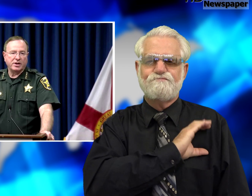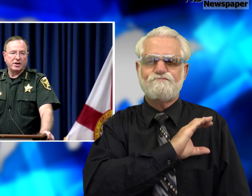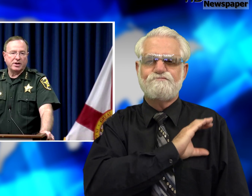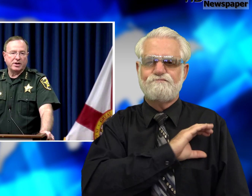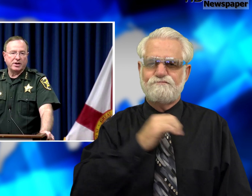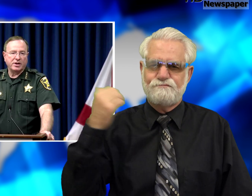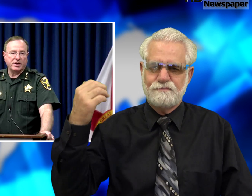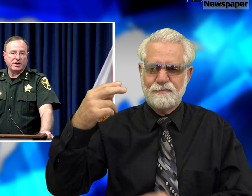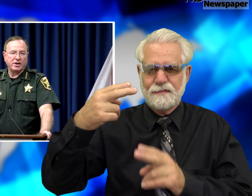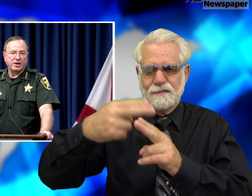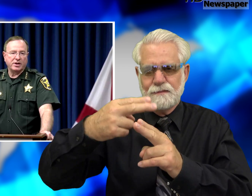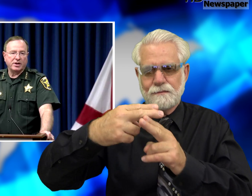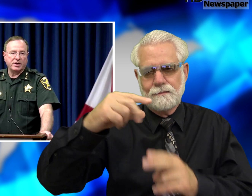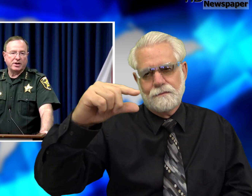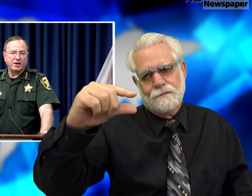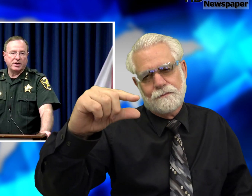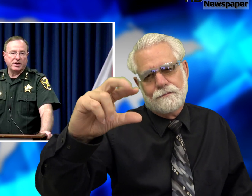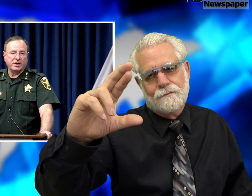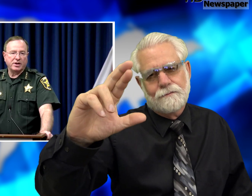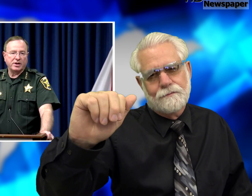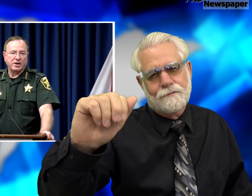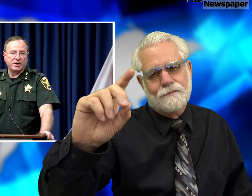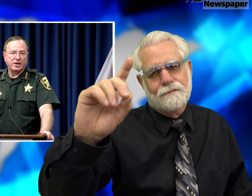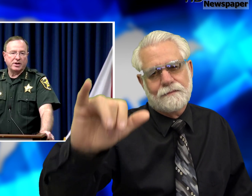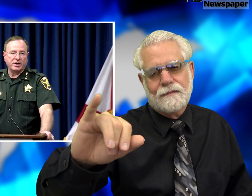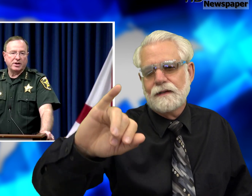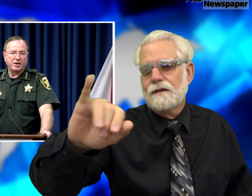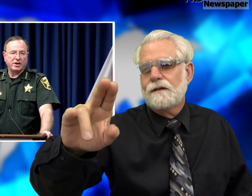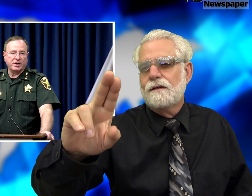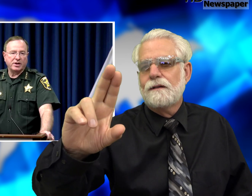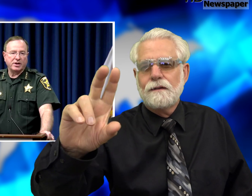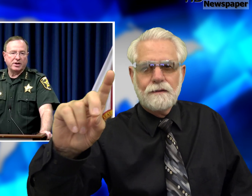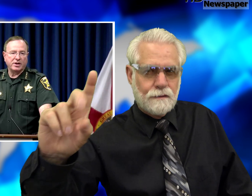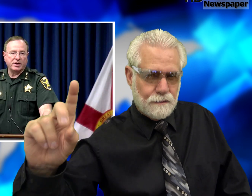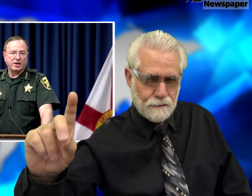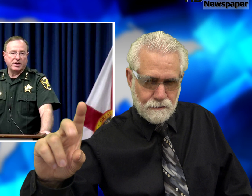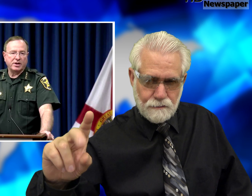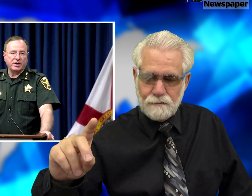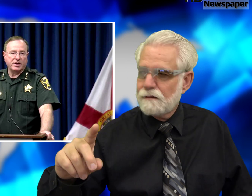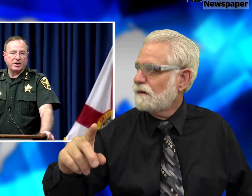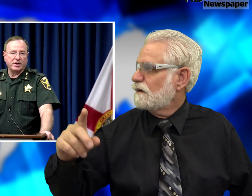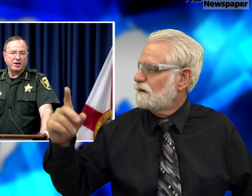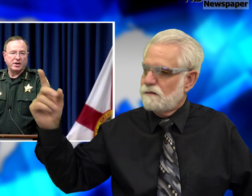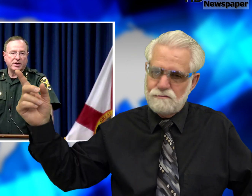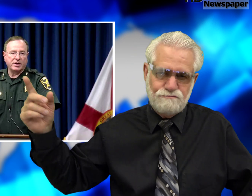His name is Grady Judd.